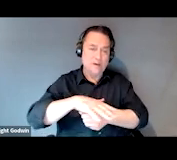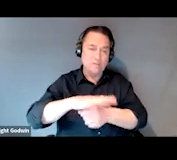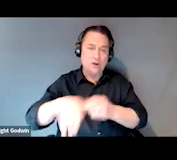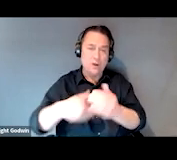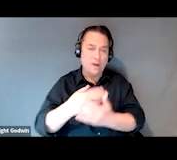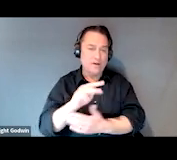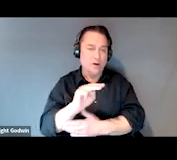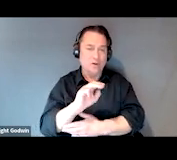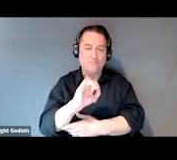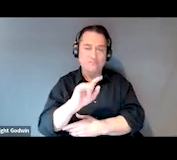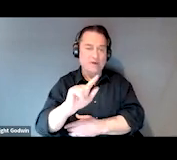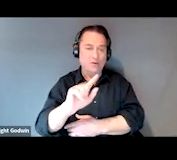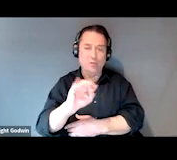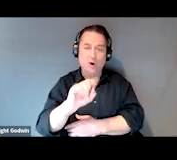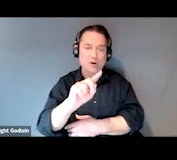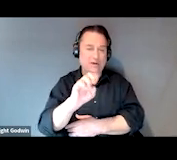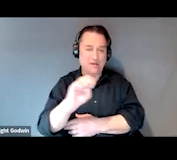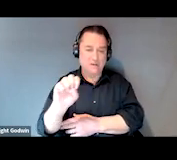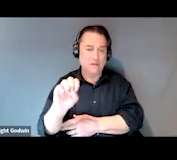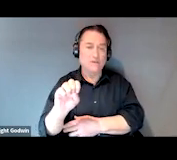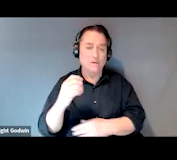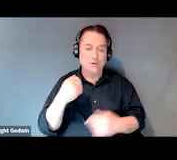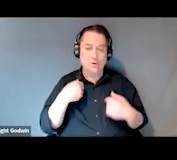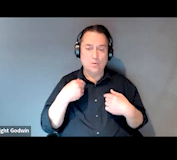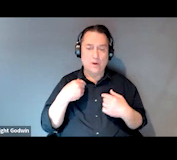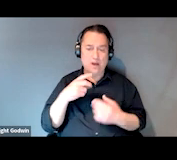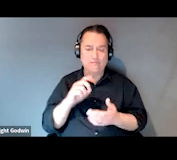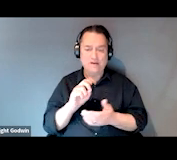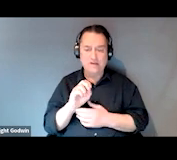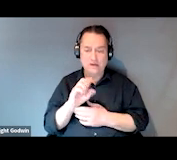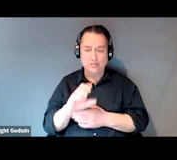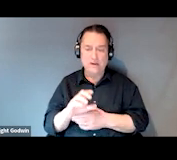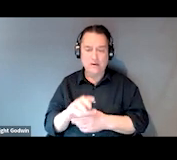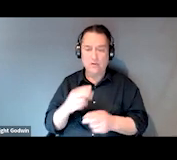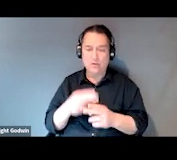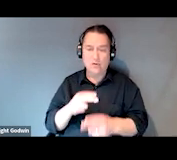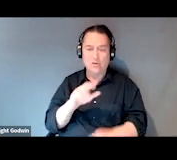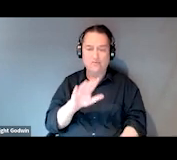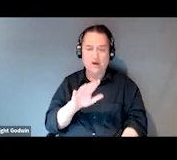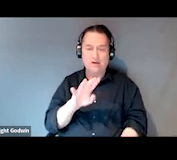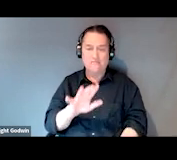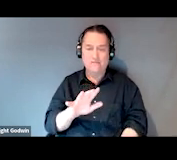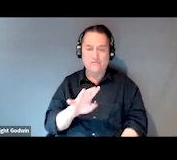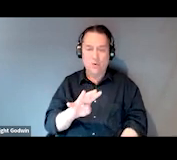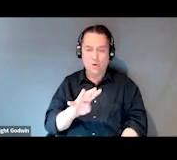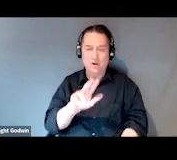We even have a documentary called "53206" if you want to learn a little bit more about the community